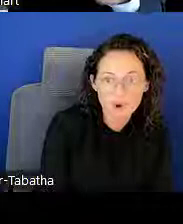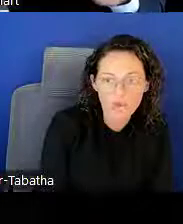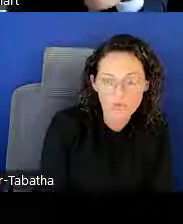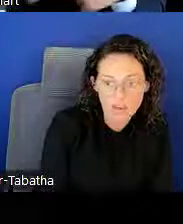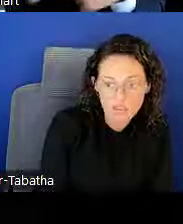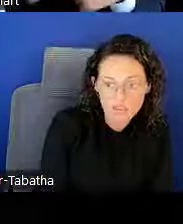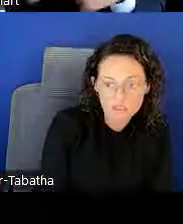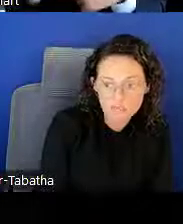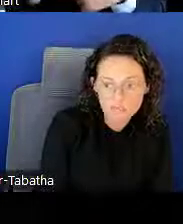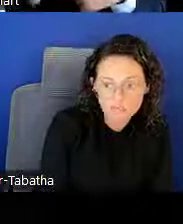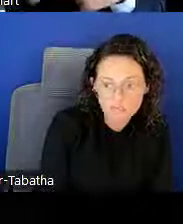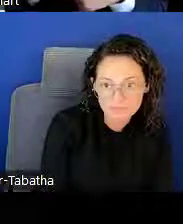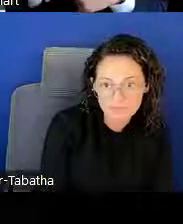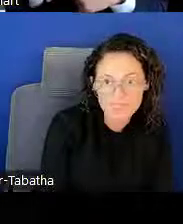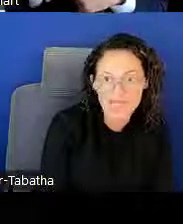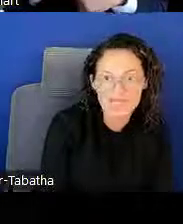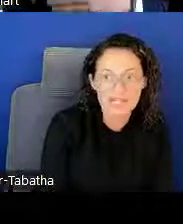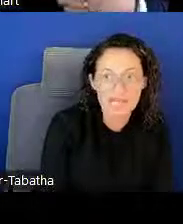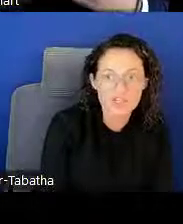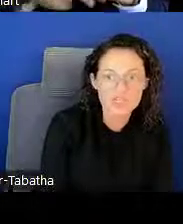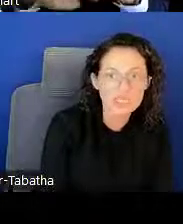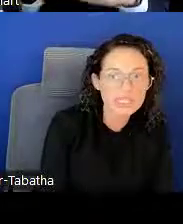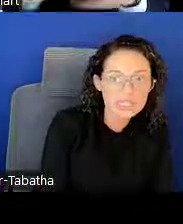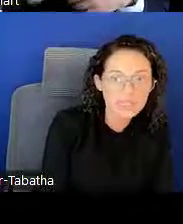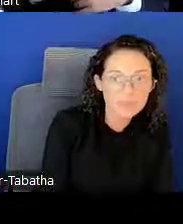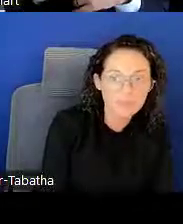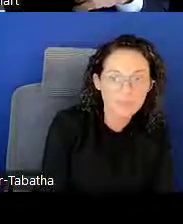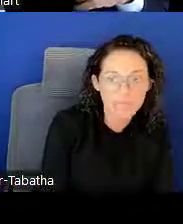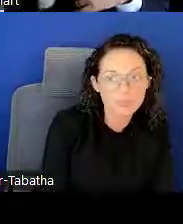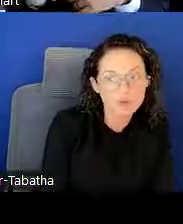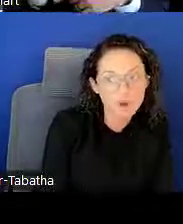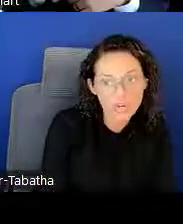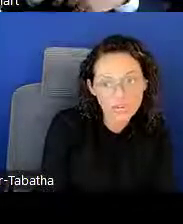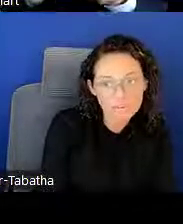On the right, it says Eligibility and Program.